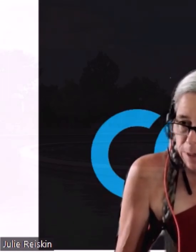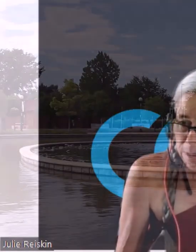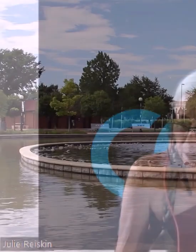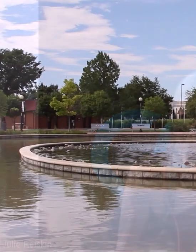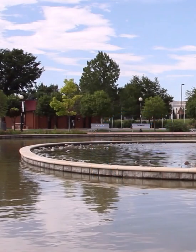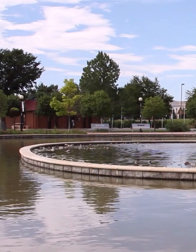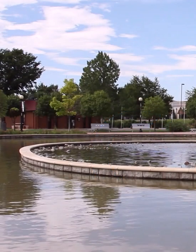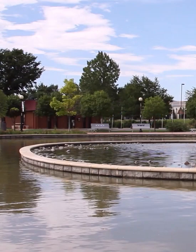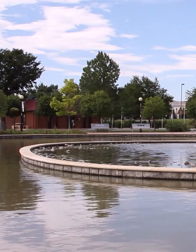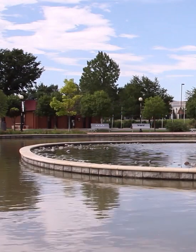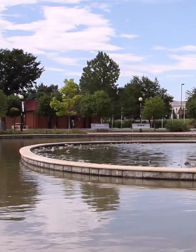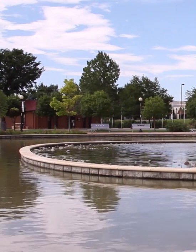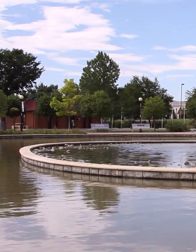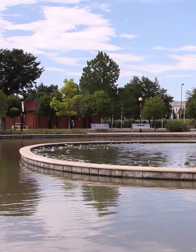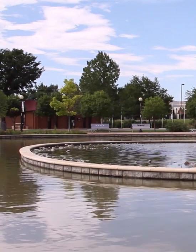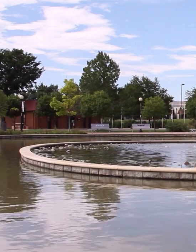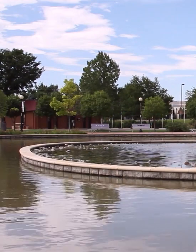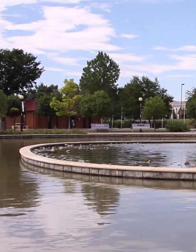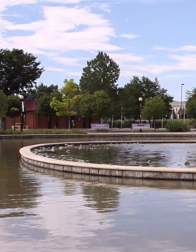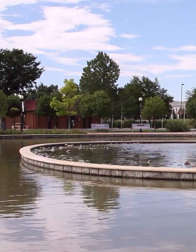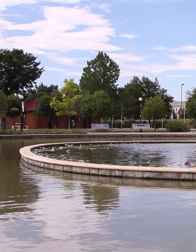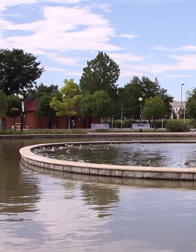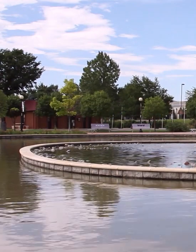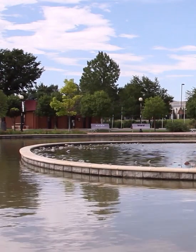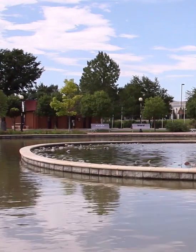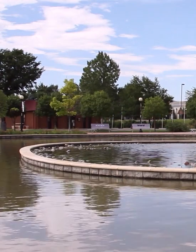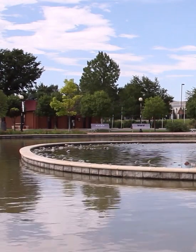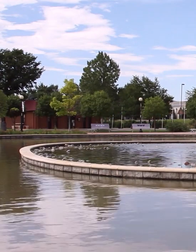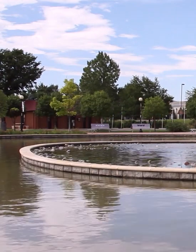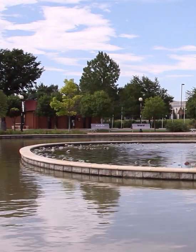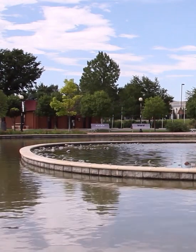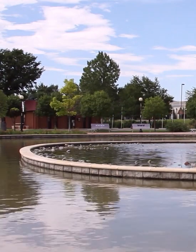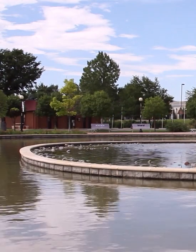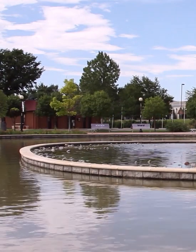While it is great to look at the past, let us also look towards the future.